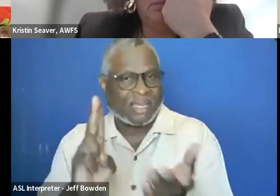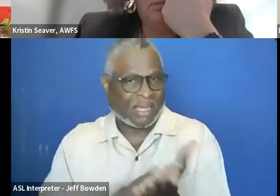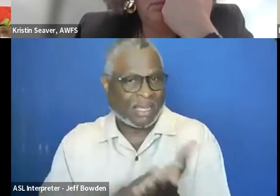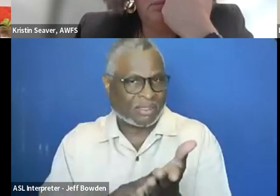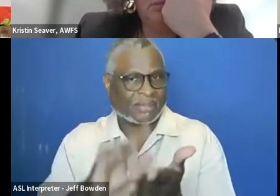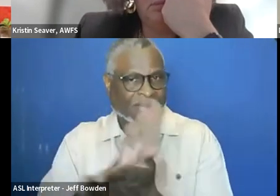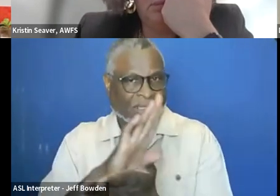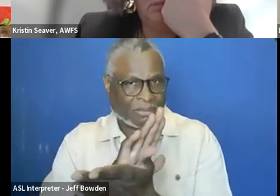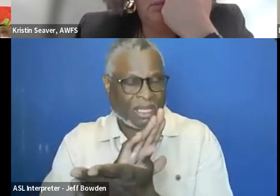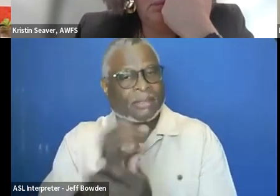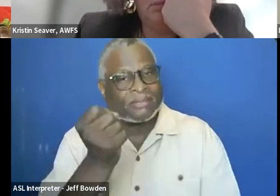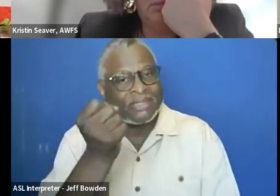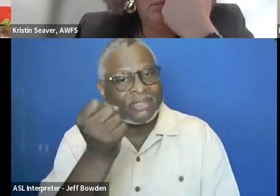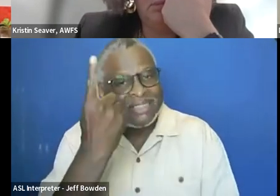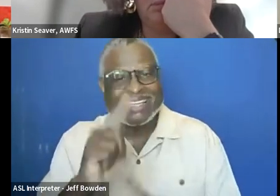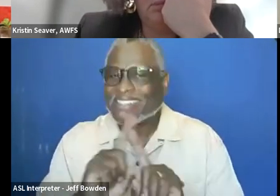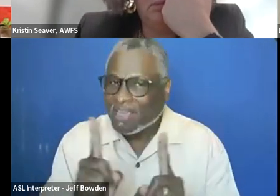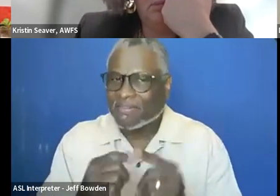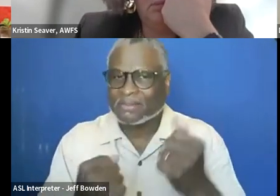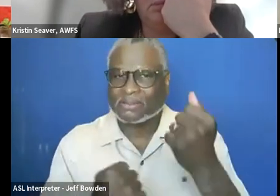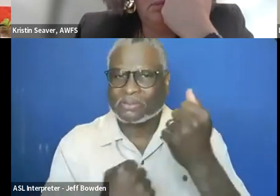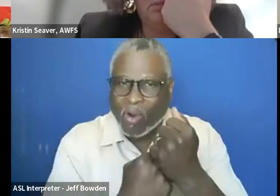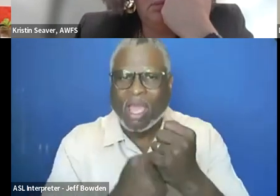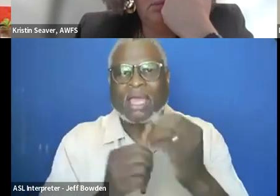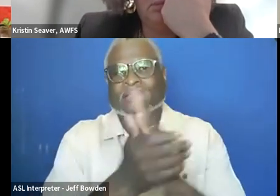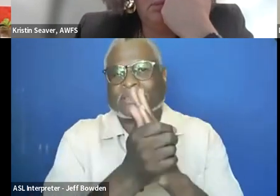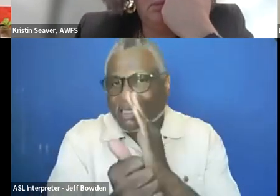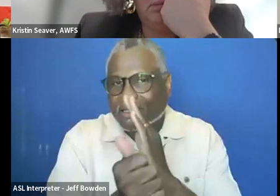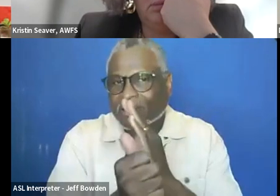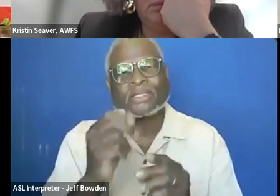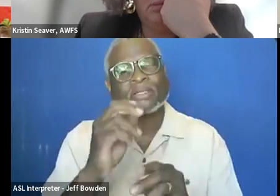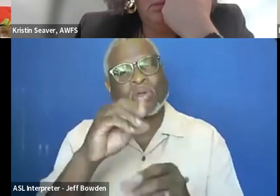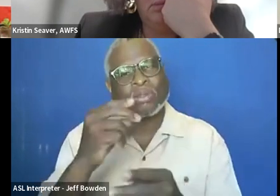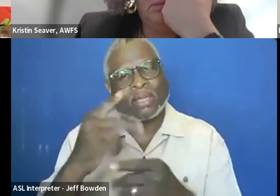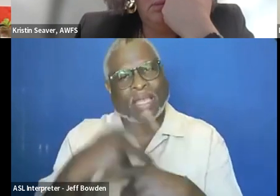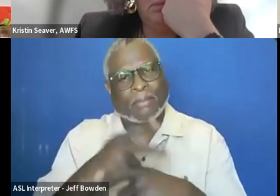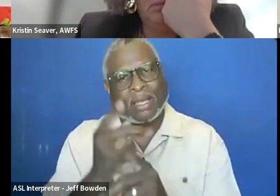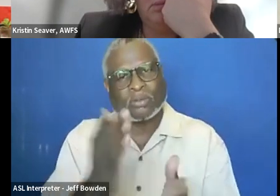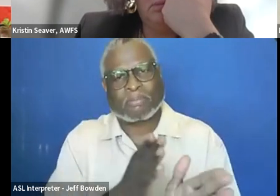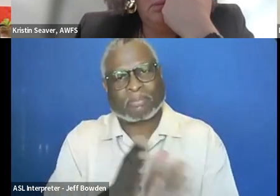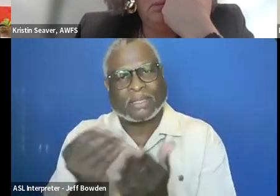to understand different attributes or traits about what you are buying. So I will give an example.